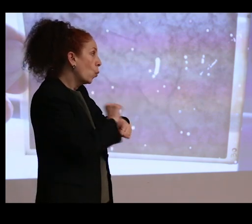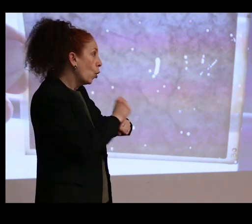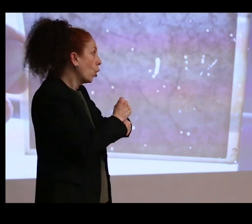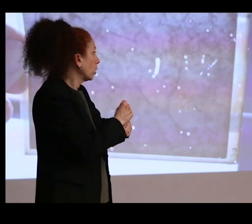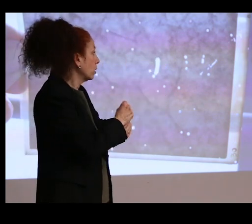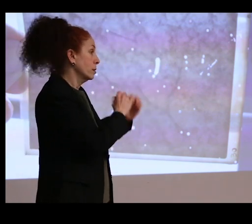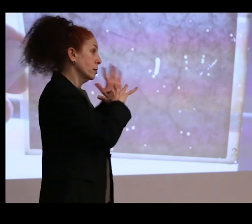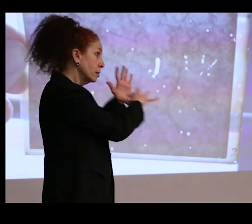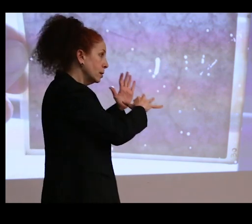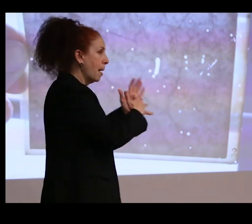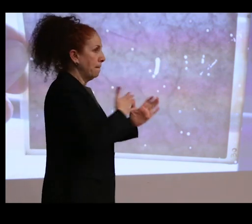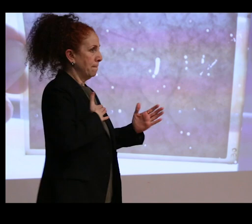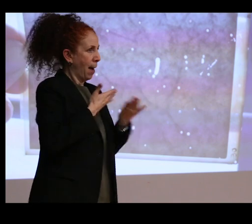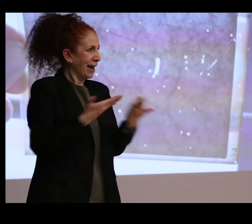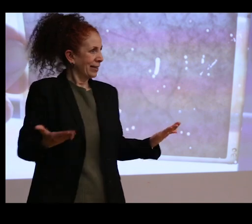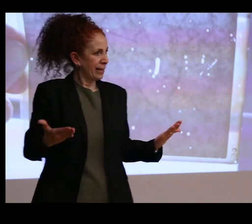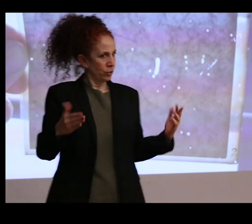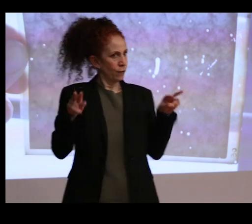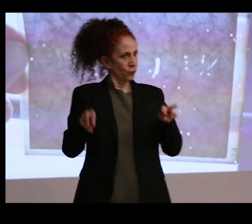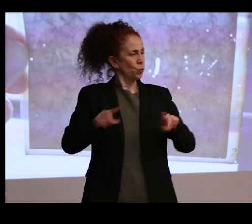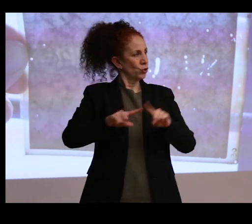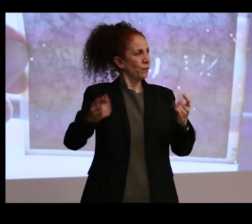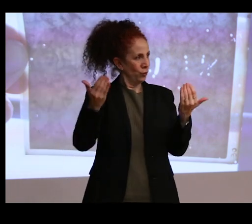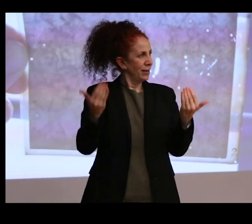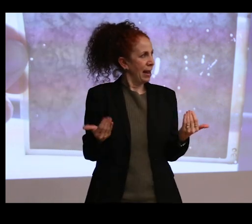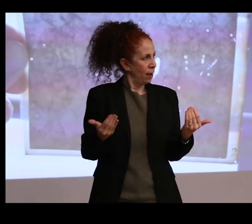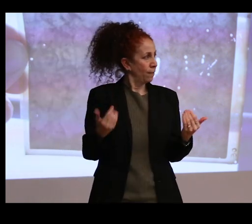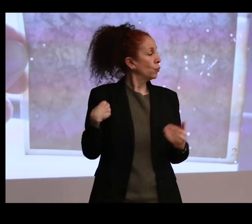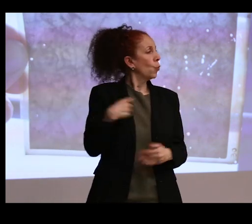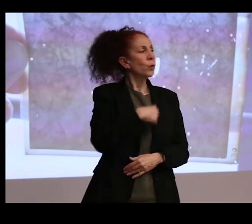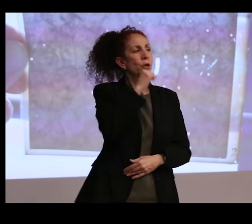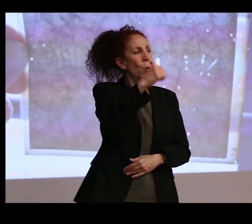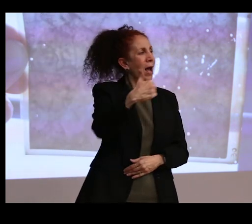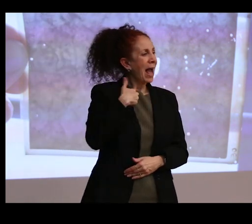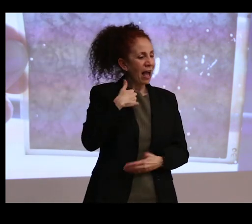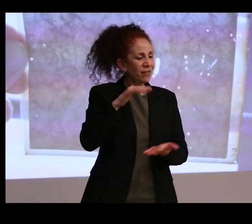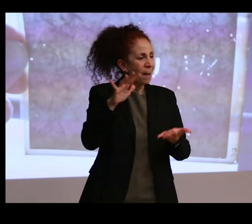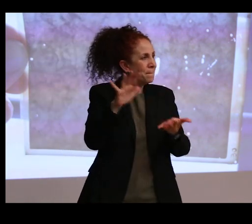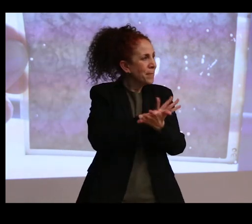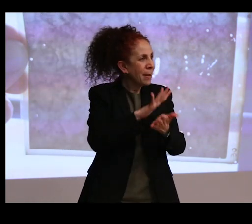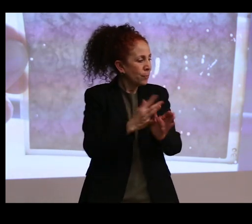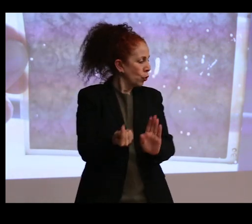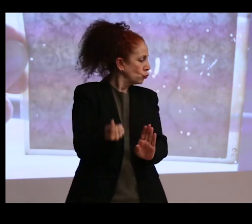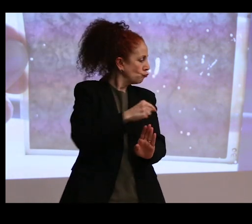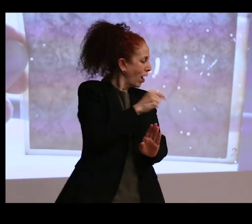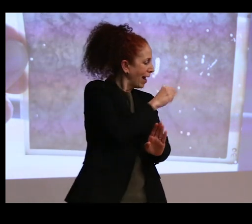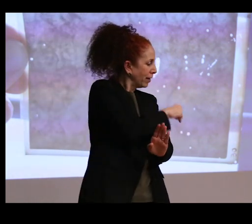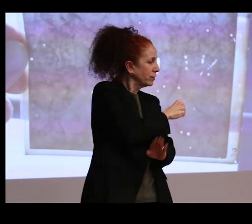very differently because we don't have this kind of paper trail that says this came from this place or this